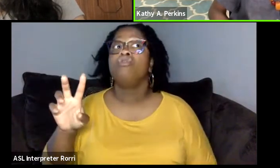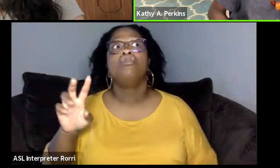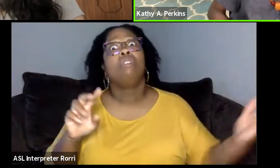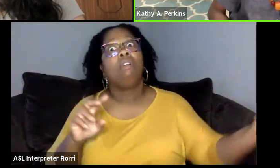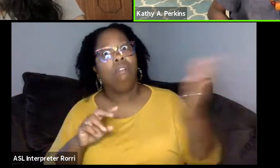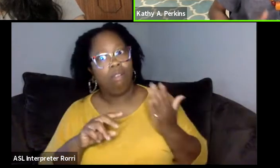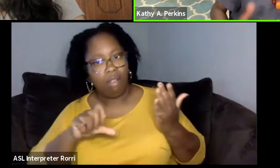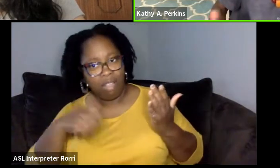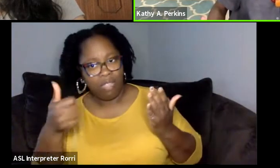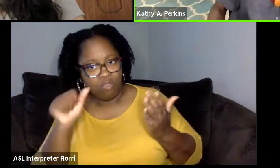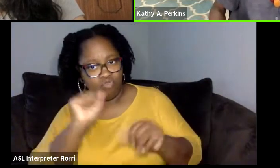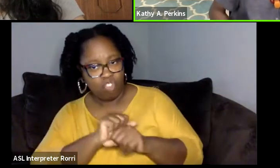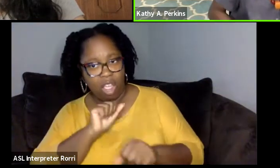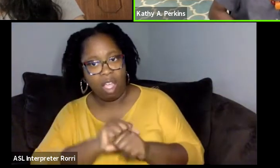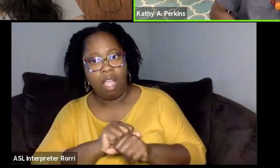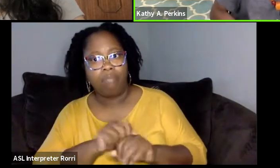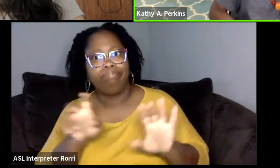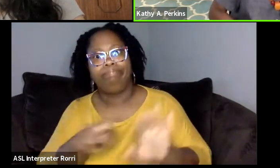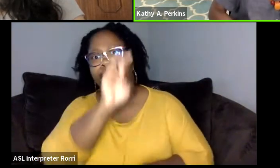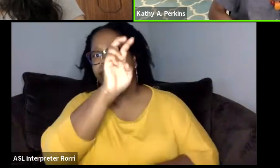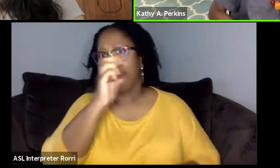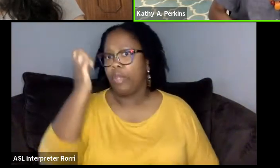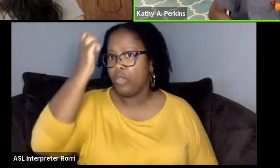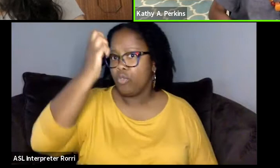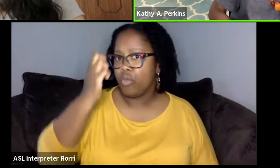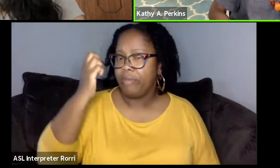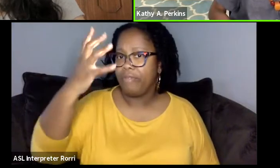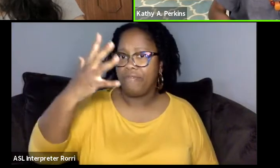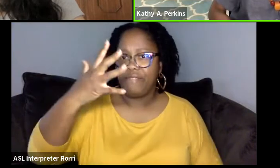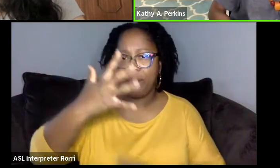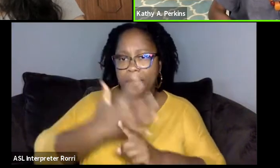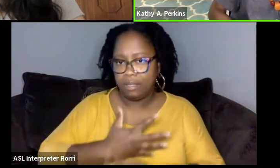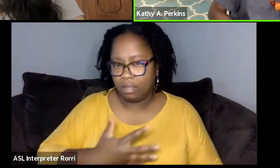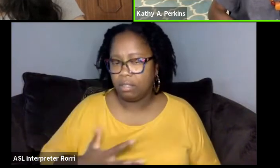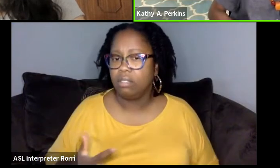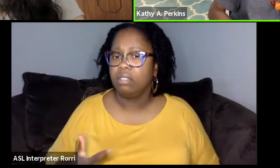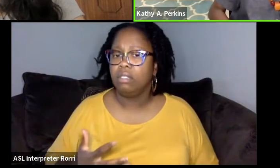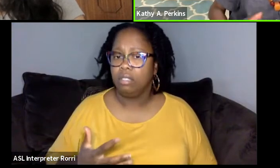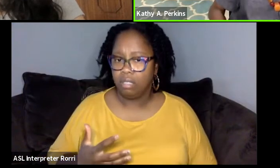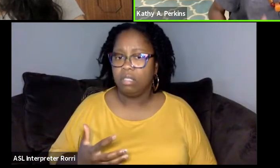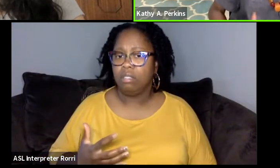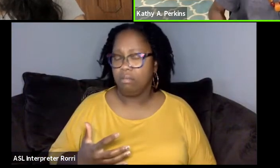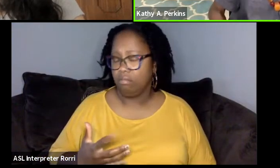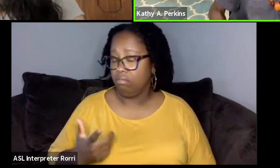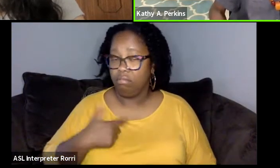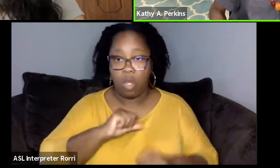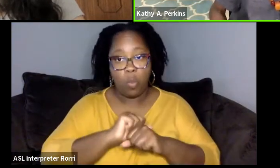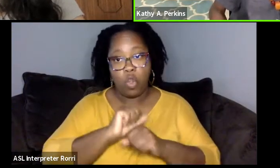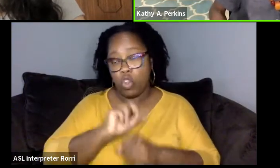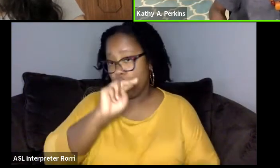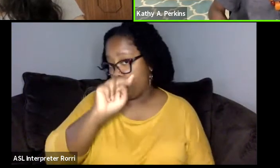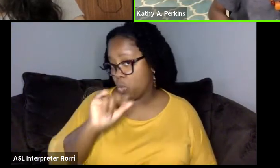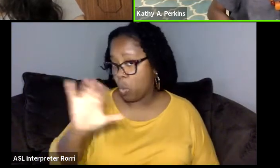that took me to Europe for like five months. And so then I worked in New York, I came back and worked in New York